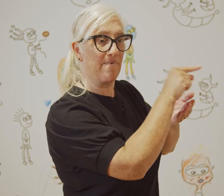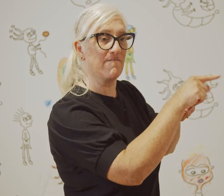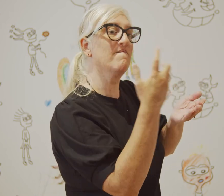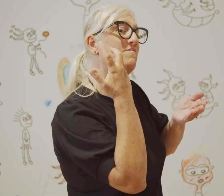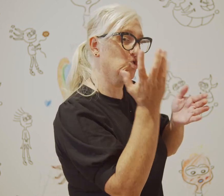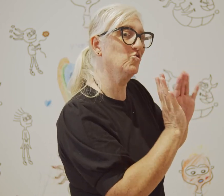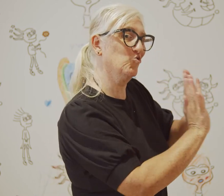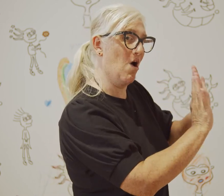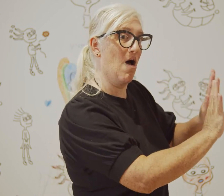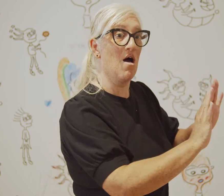is my current aim.